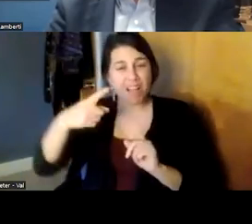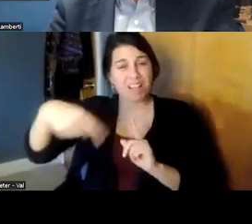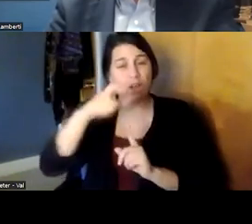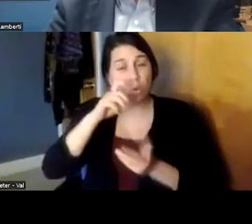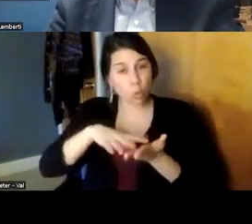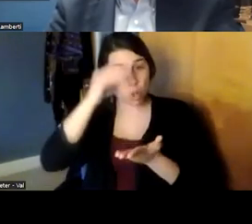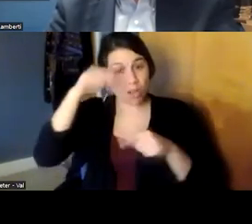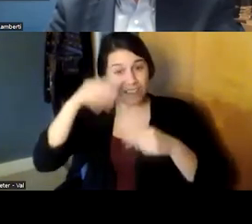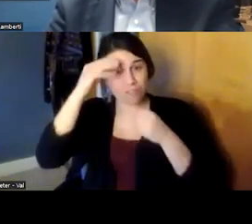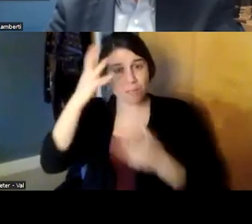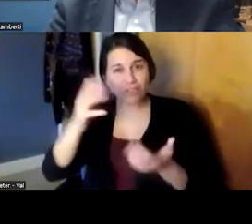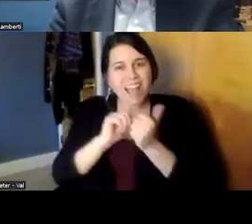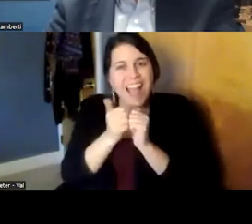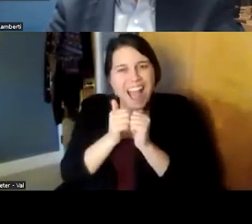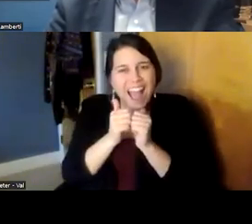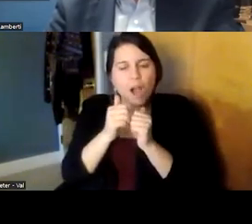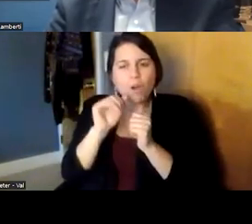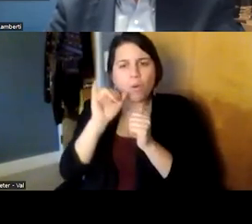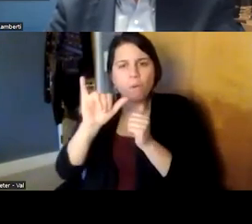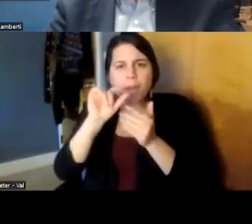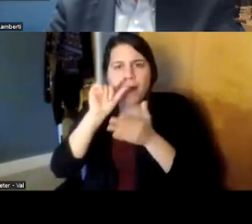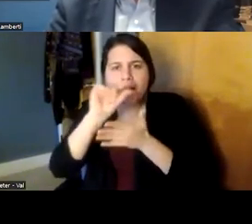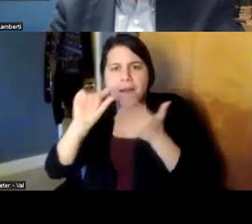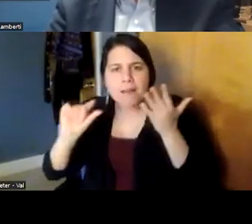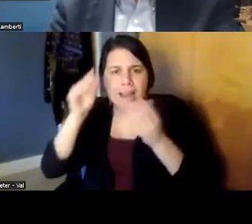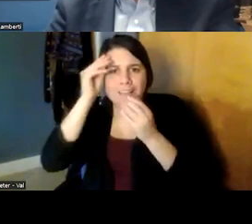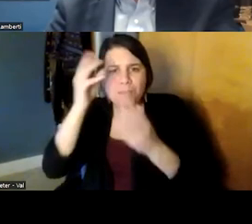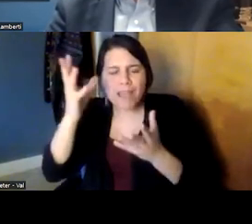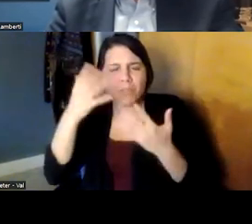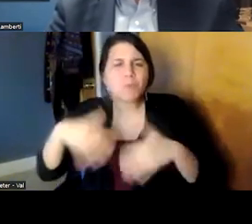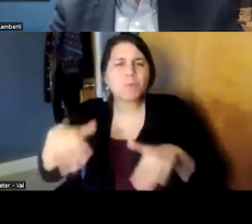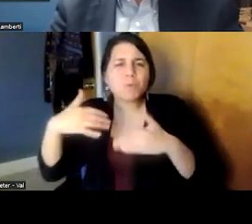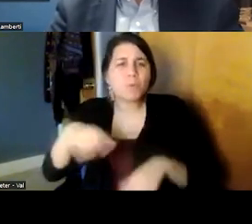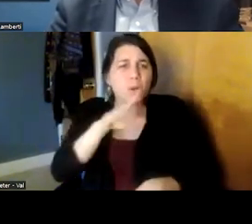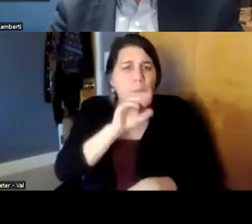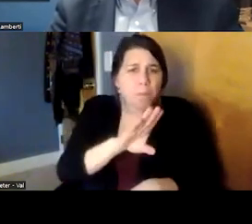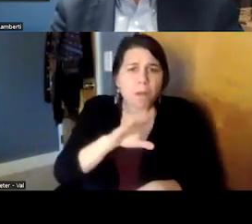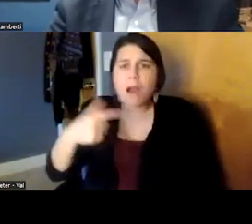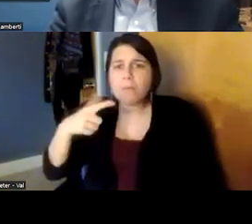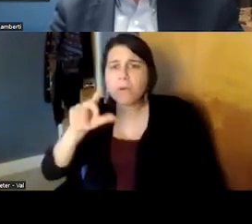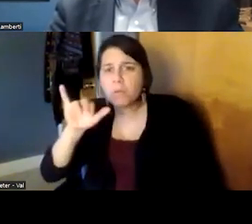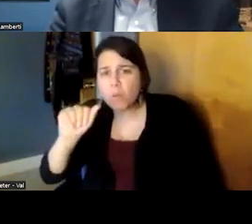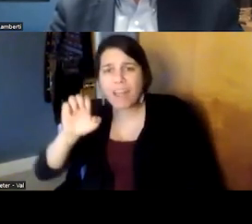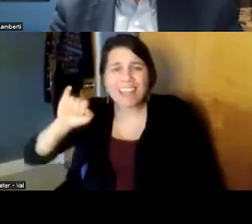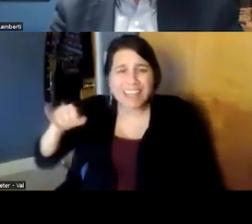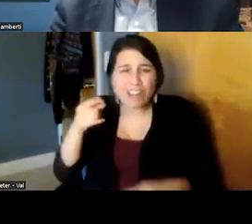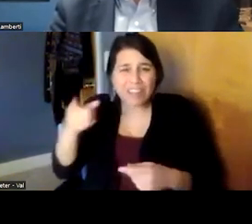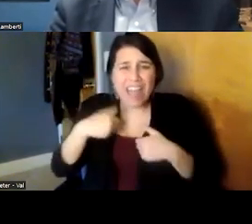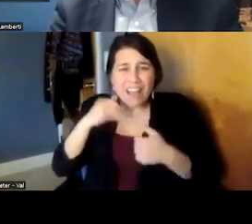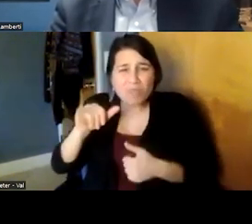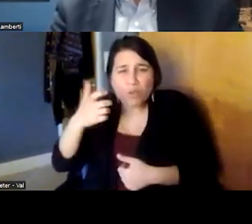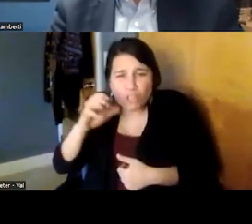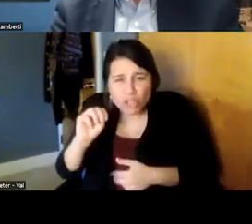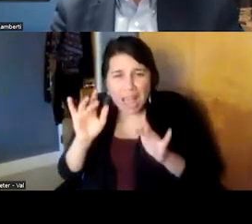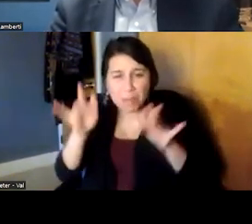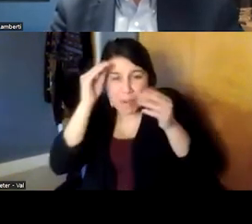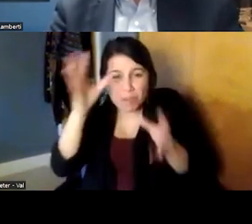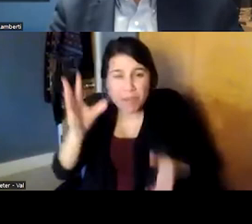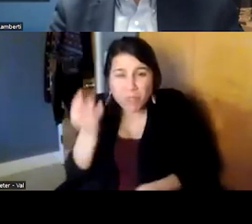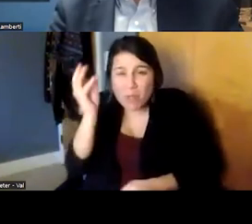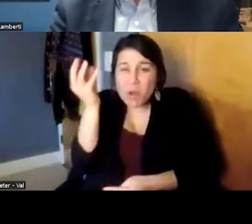jewels that people like bob and gloria and ej have and really put it together into this very